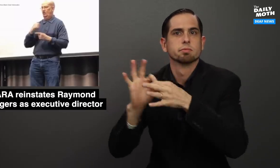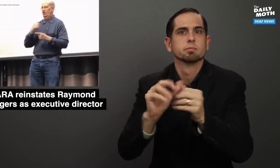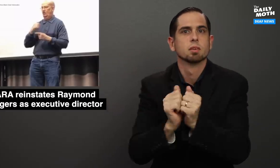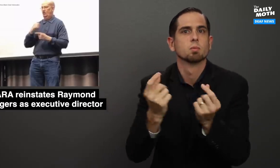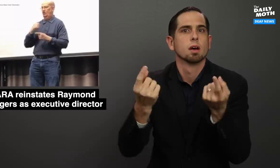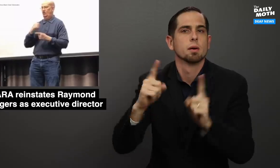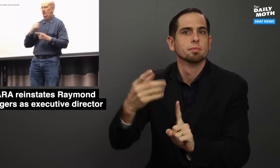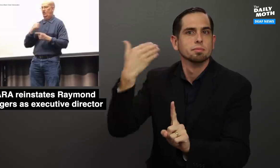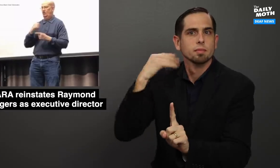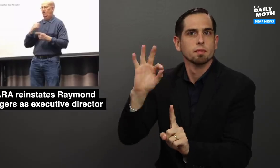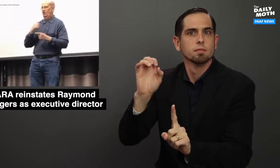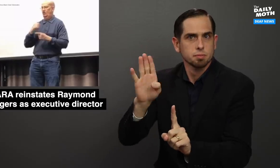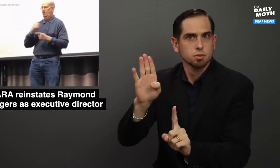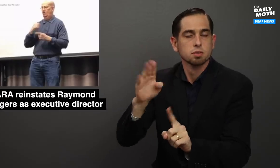what happened in February.